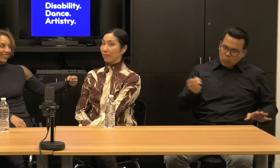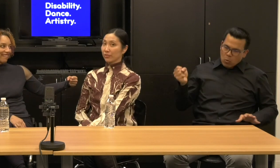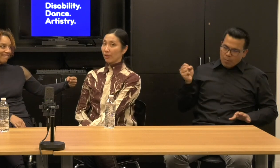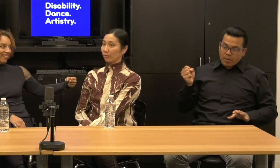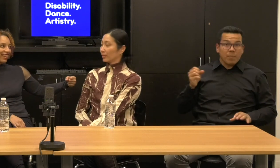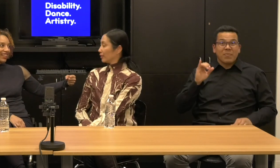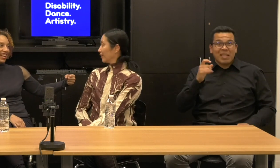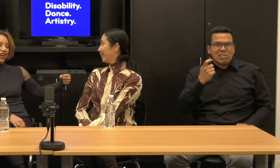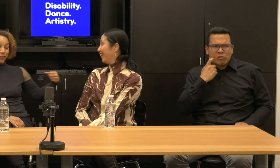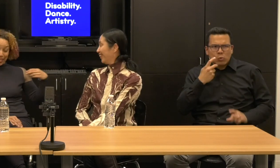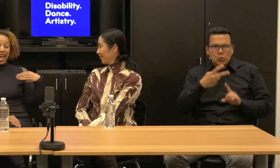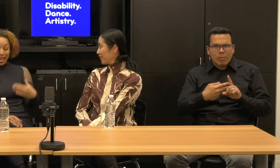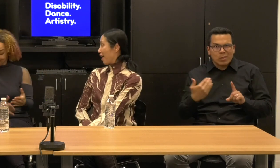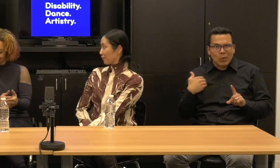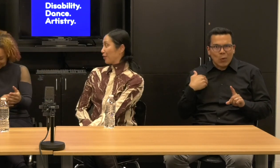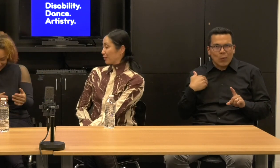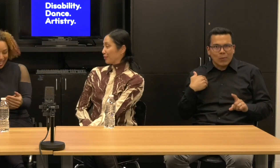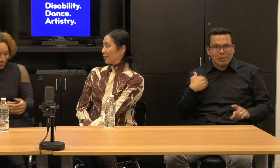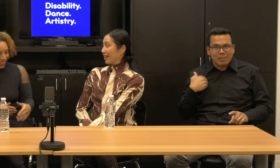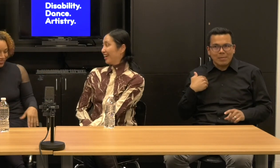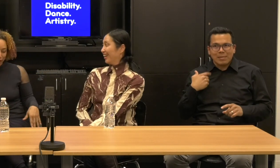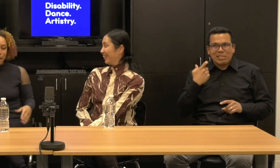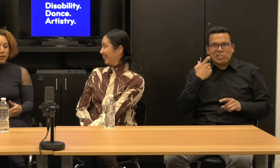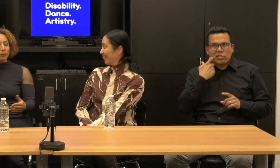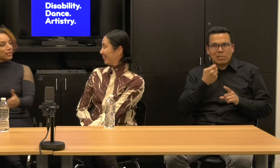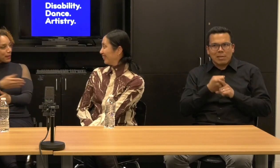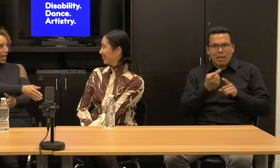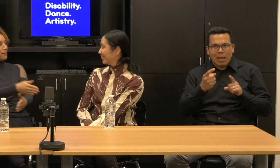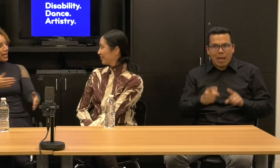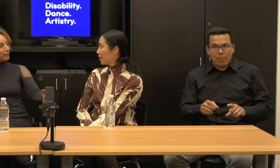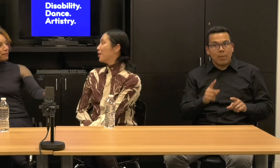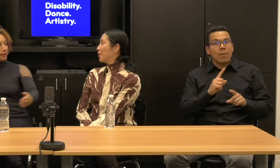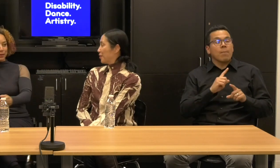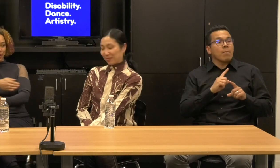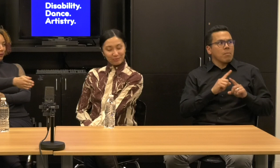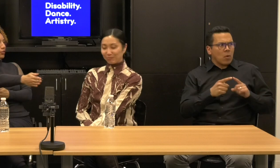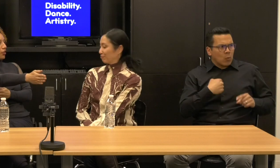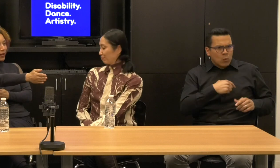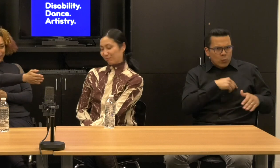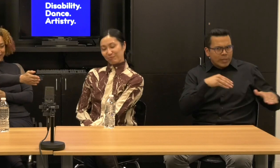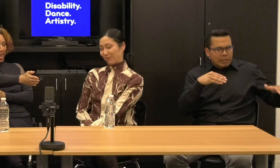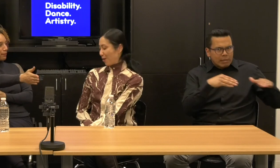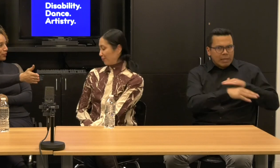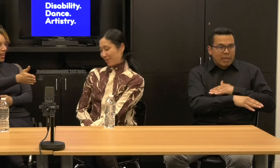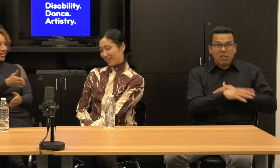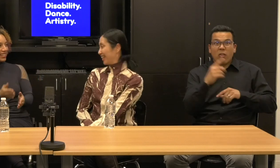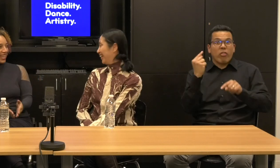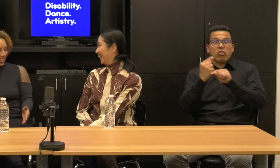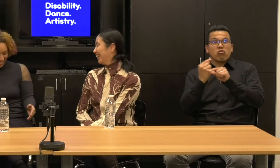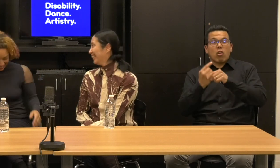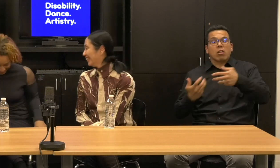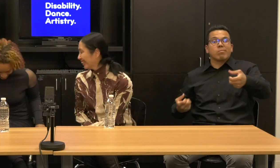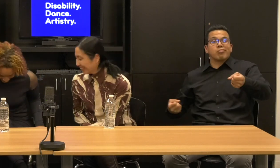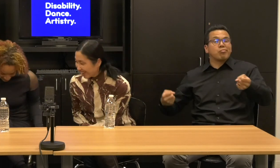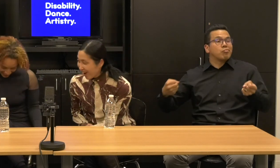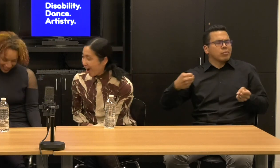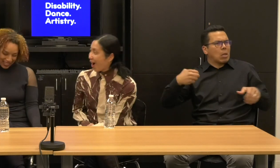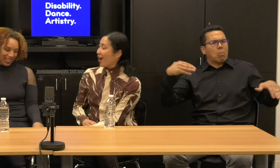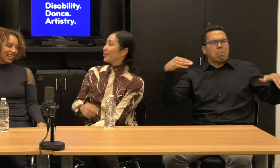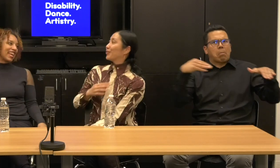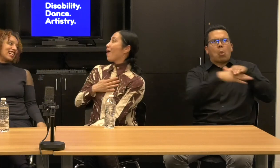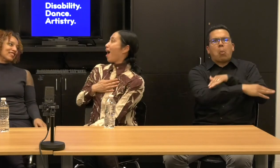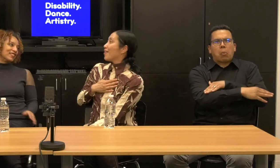Alice: But once we came in, we, you know the truck just came straight in.